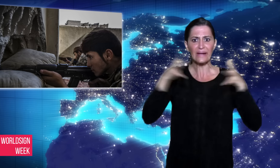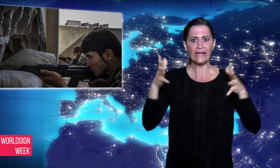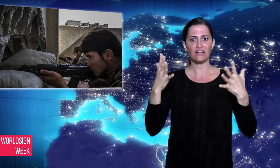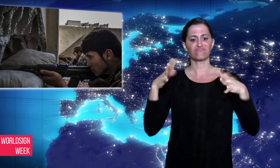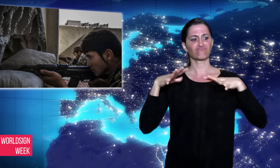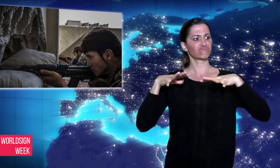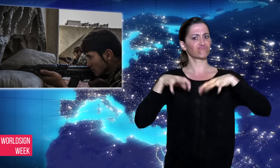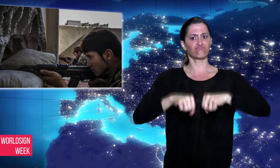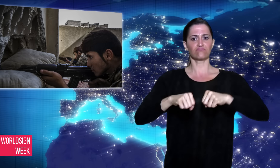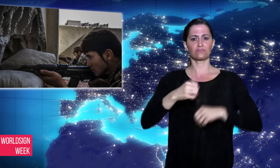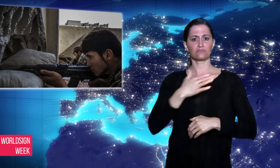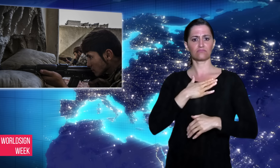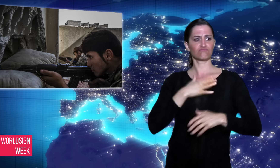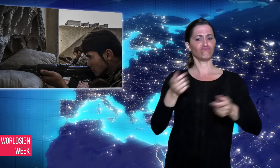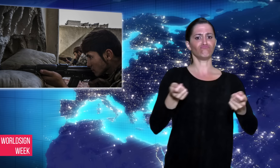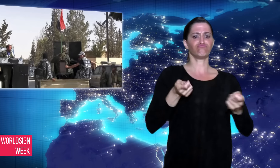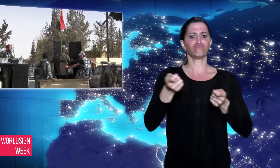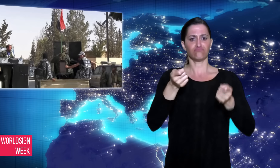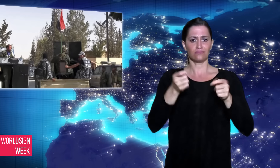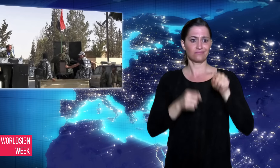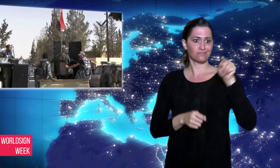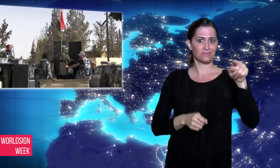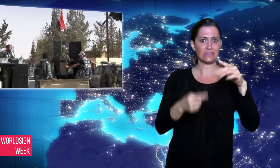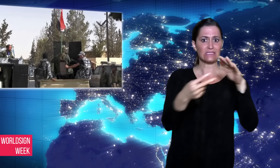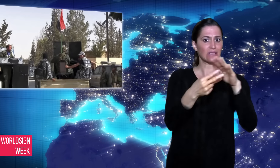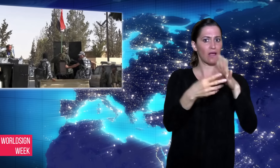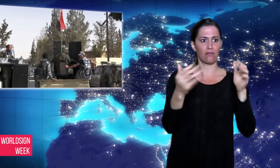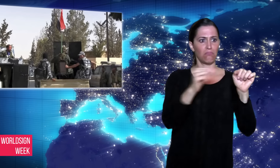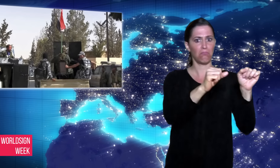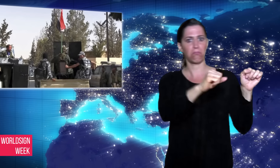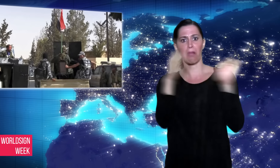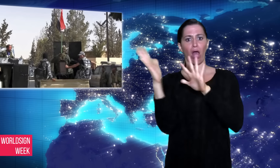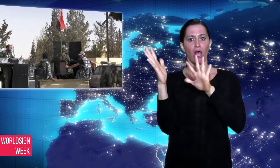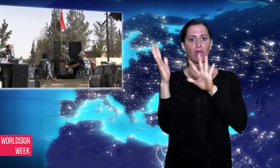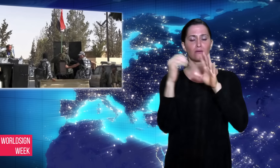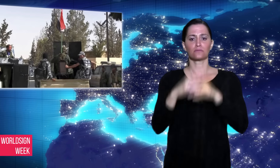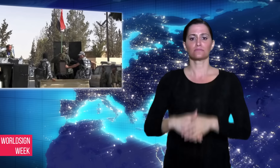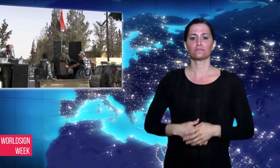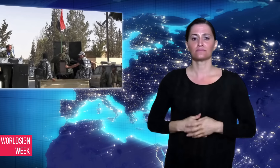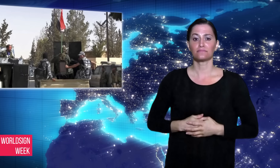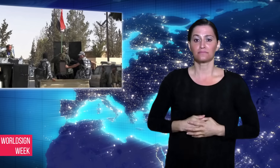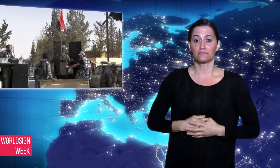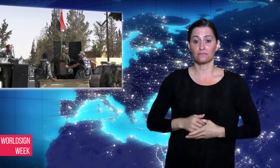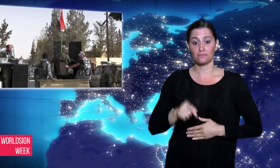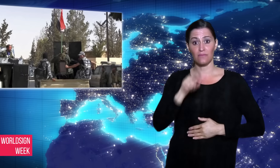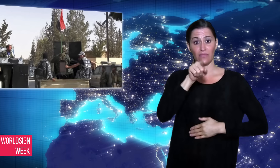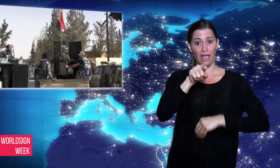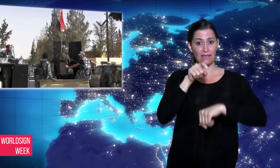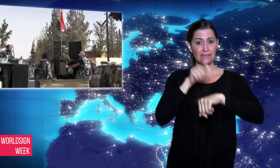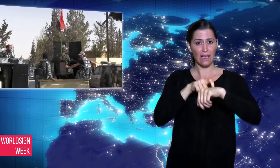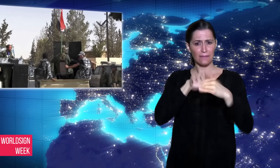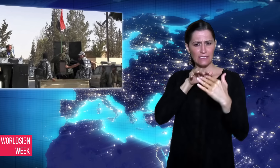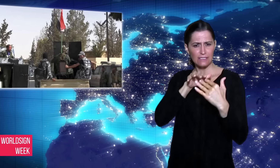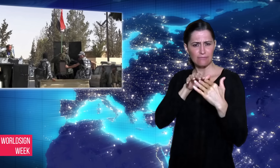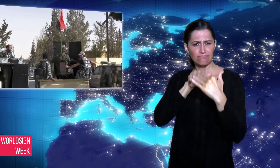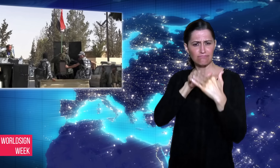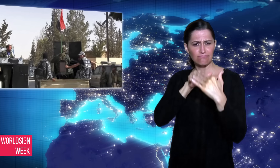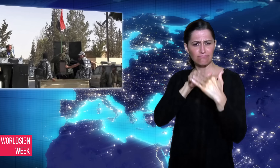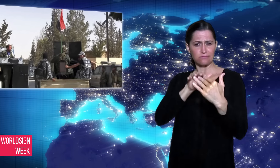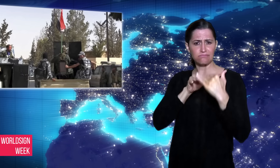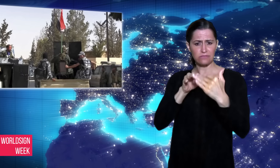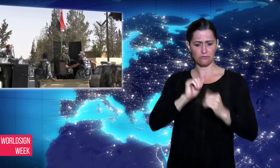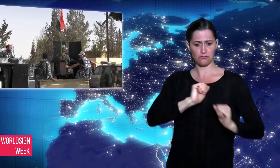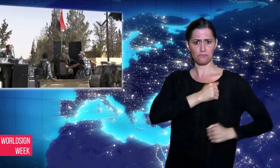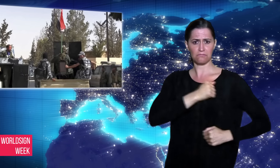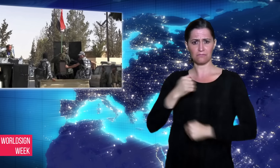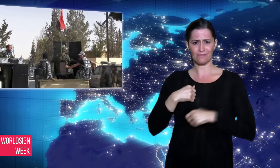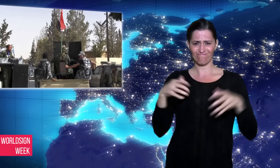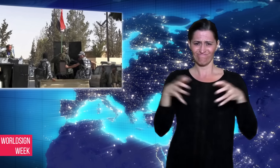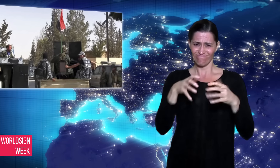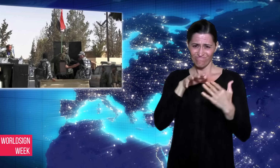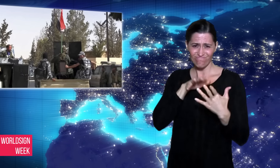desert which the army is pursuing to